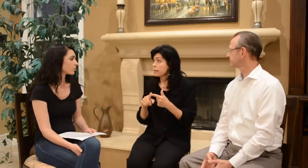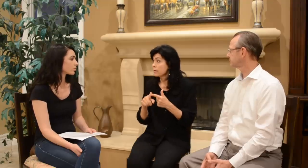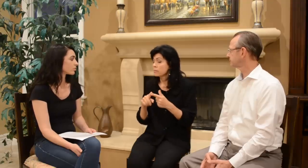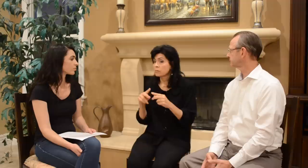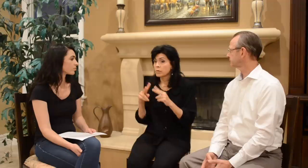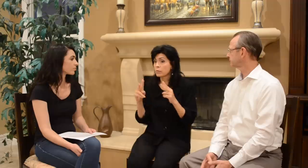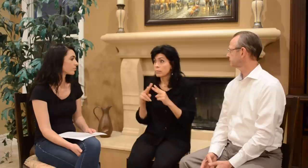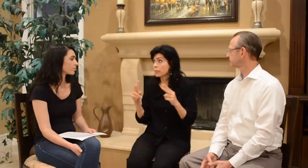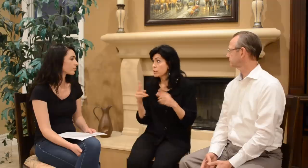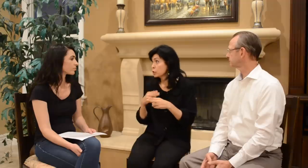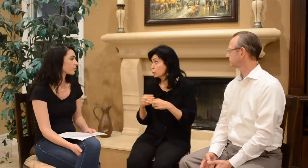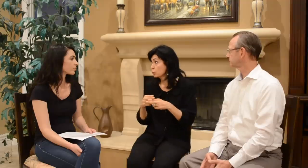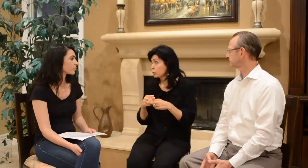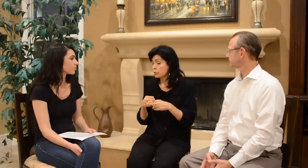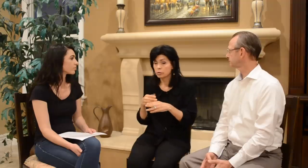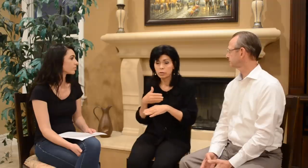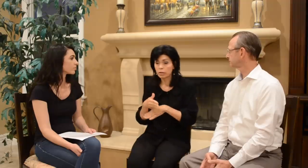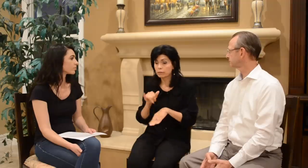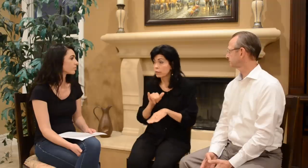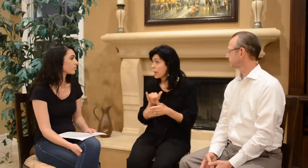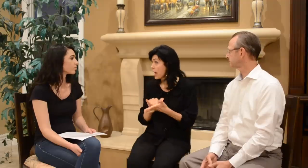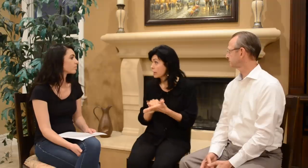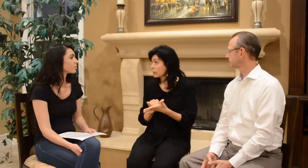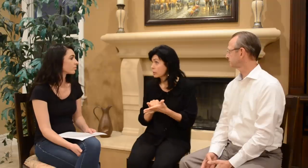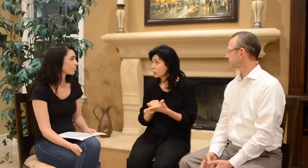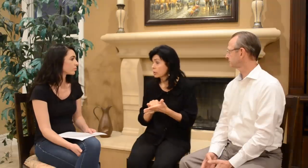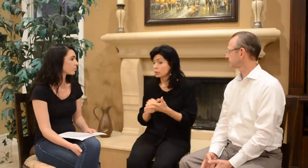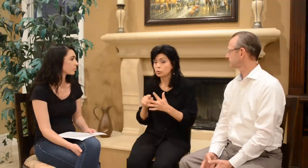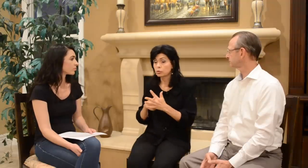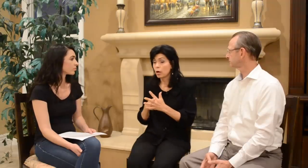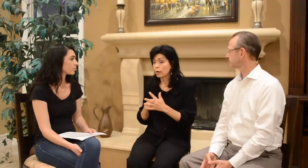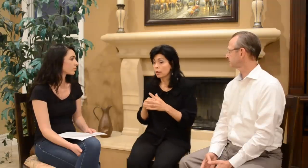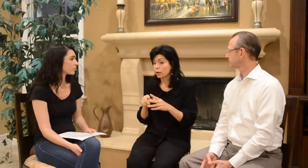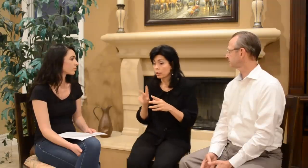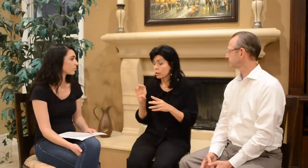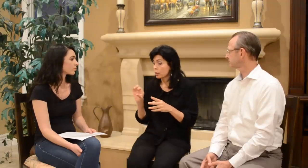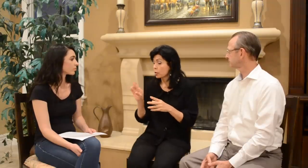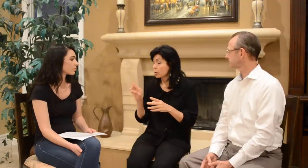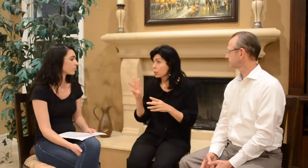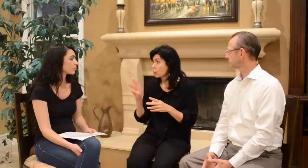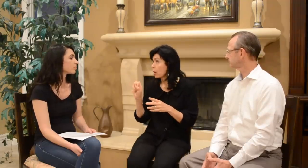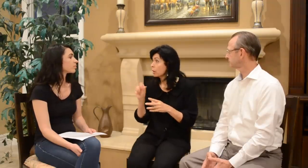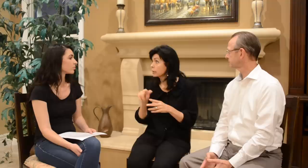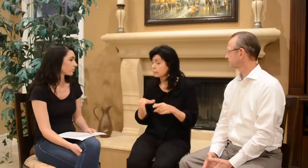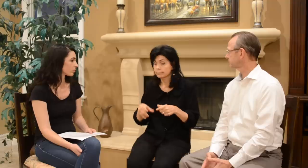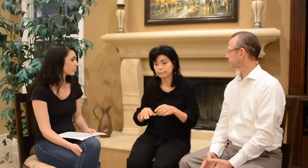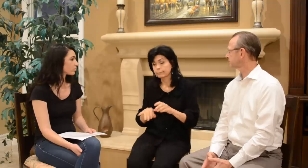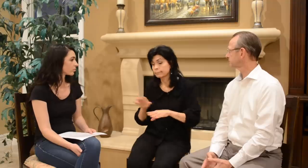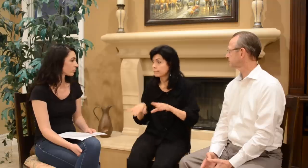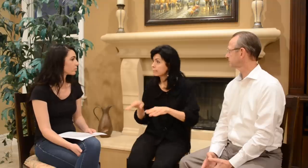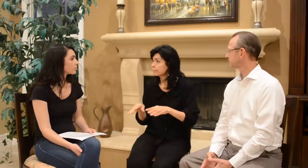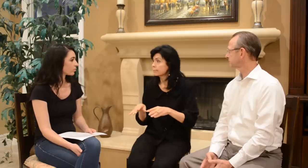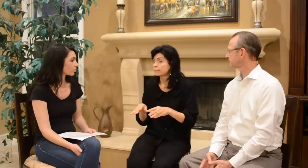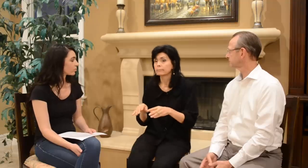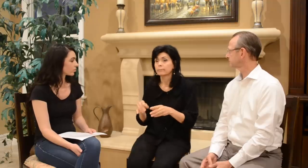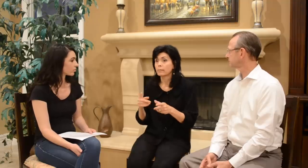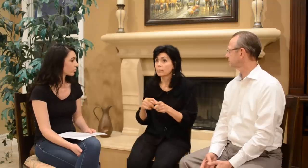Then very very soon after that you started crawling.